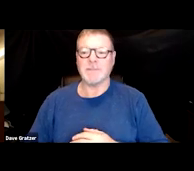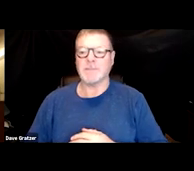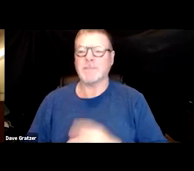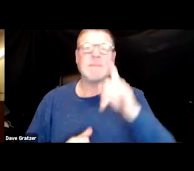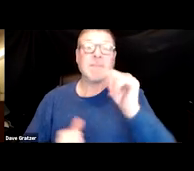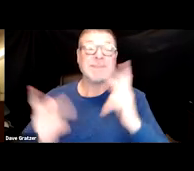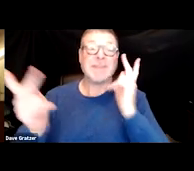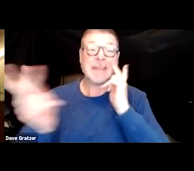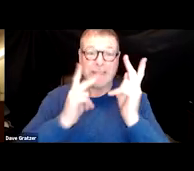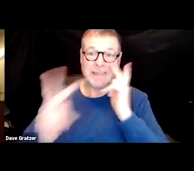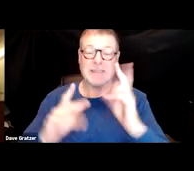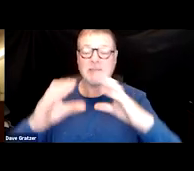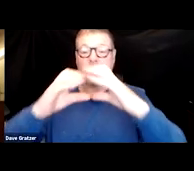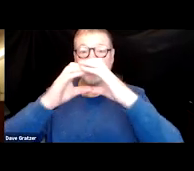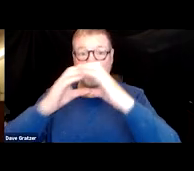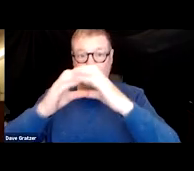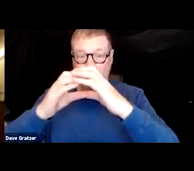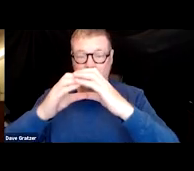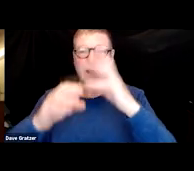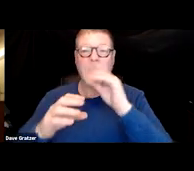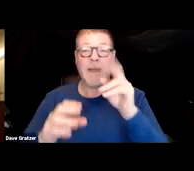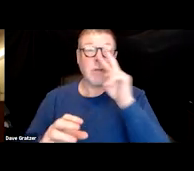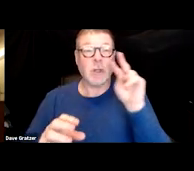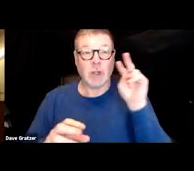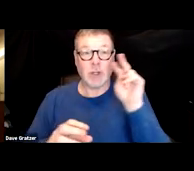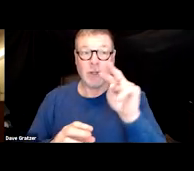it is kind of a round virus and if you look right here,